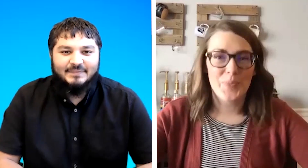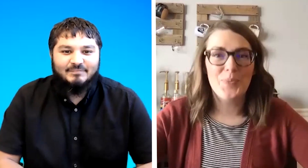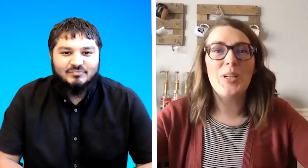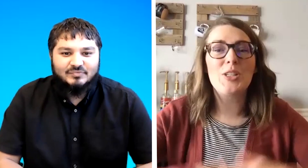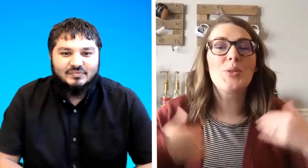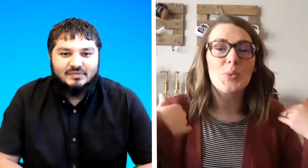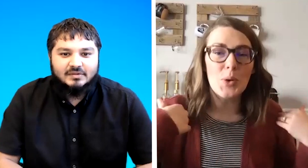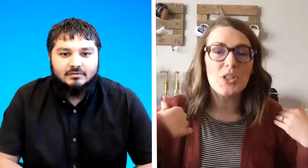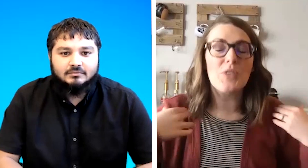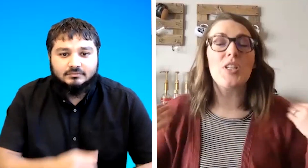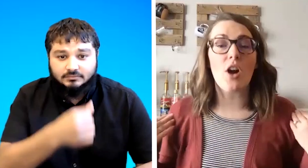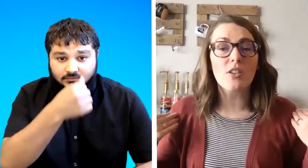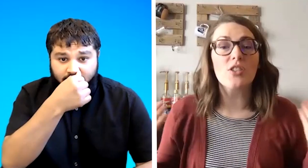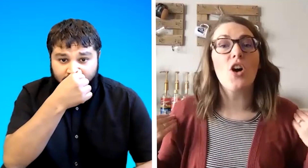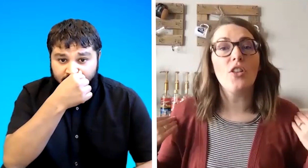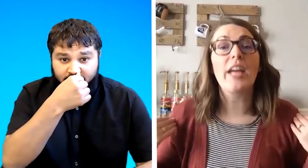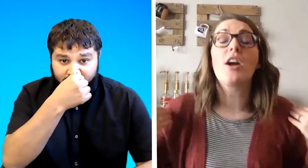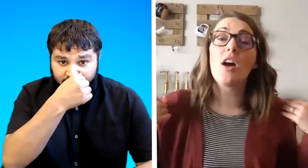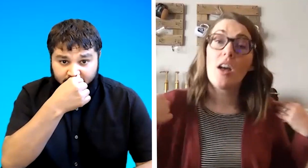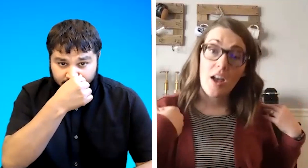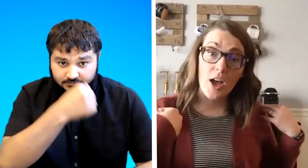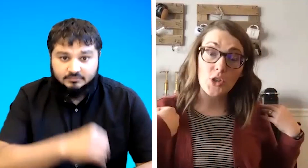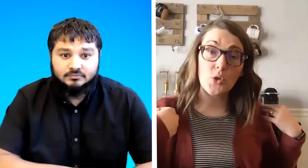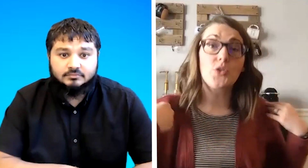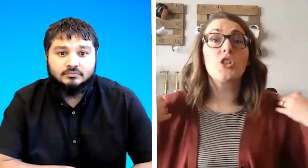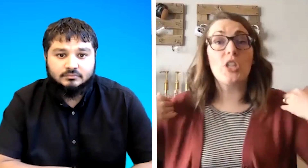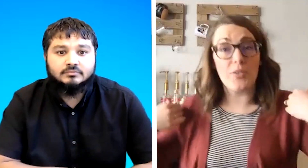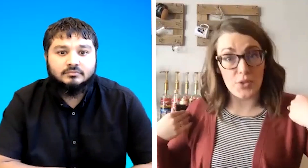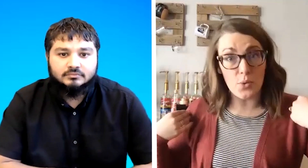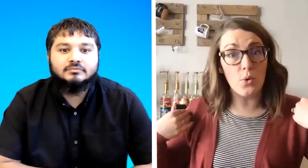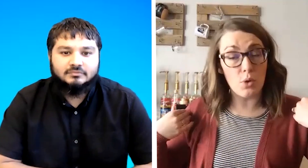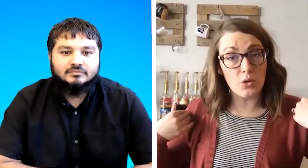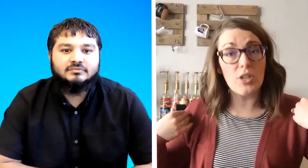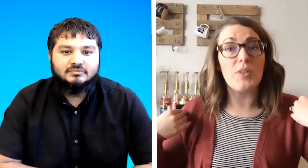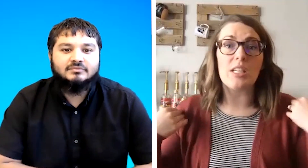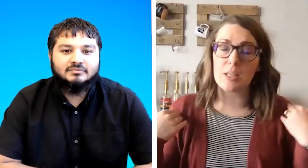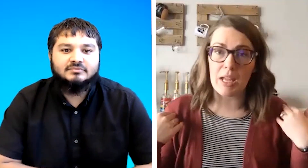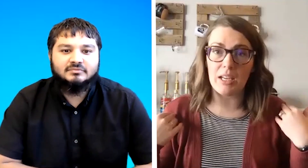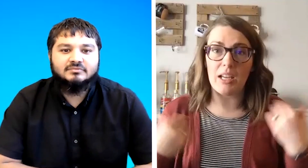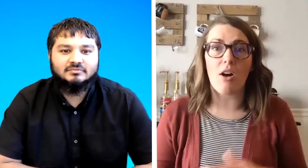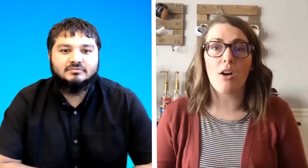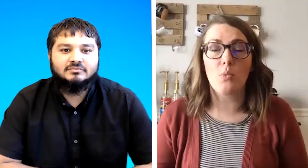we do the roll shifting ours is called like a shoulder shift or roll shifting depending on what